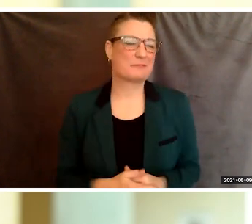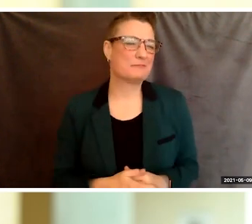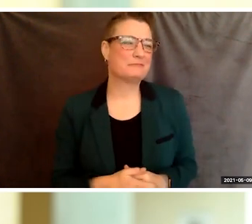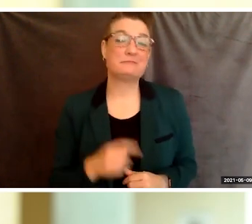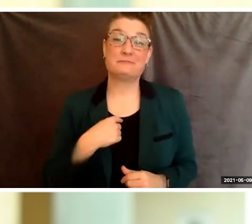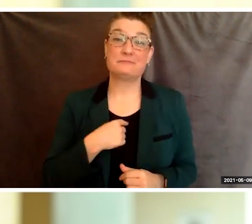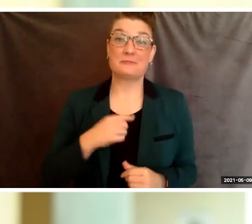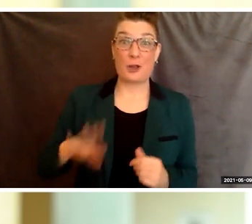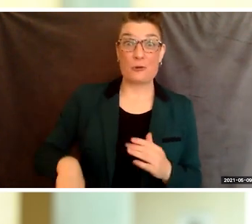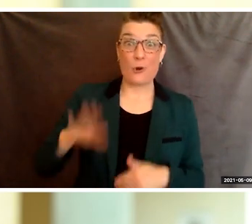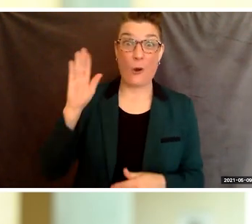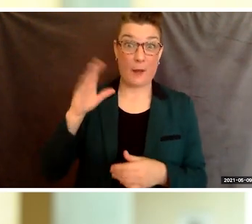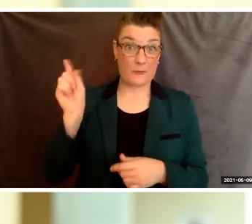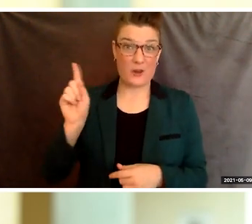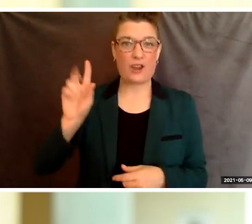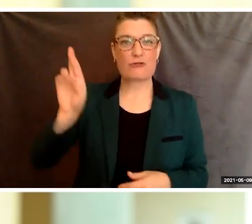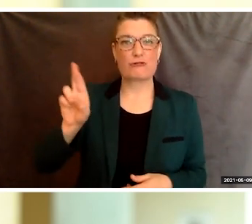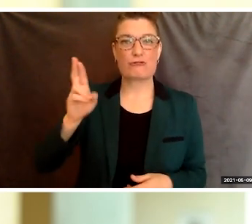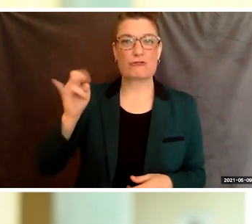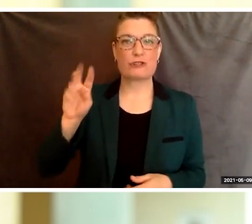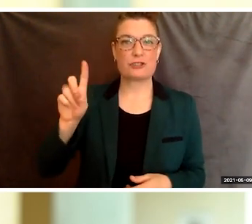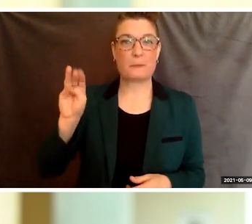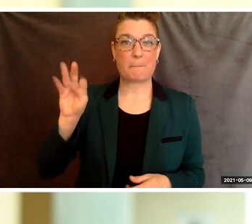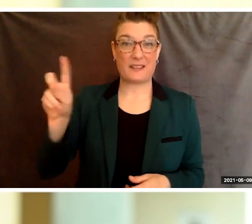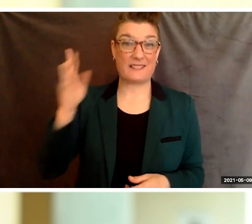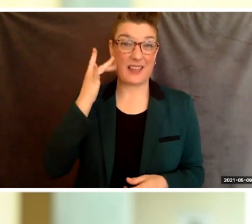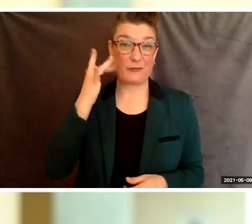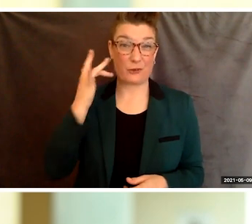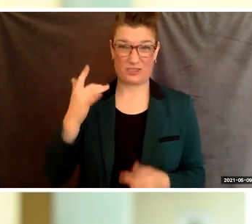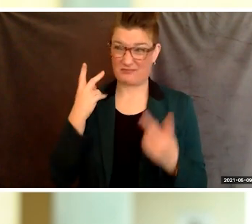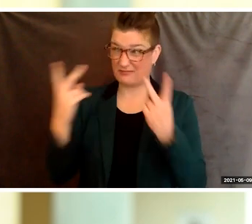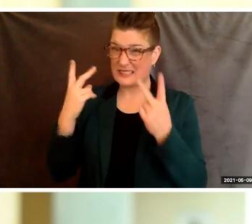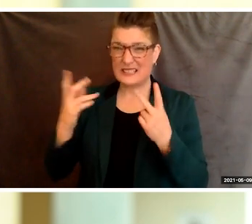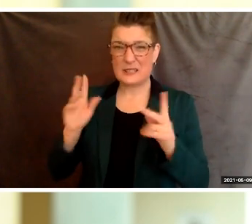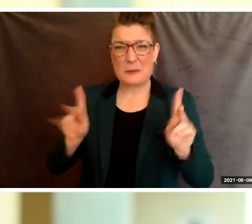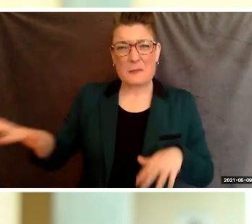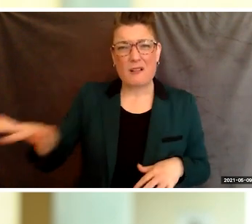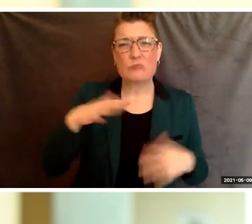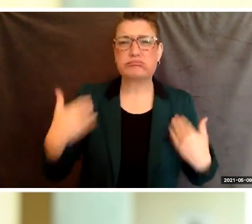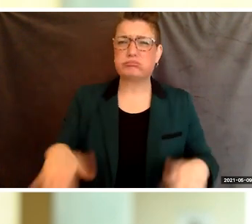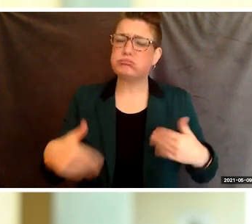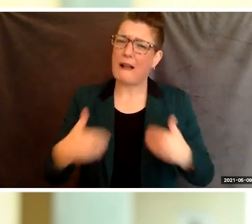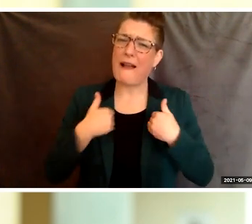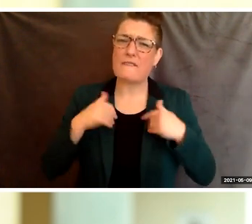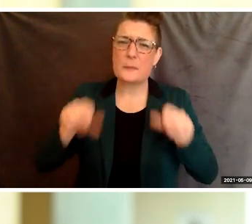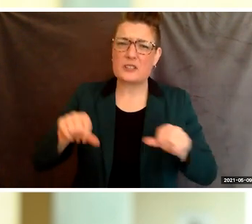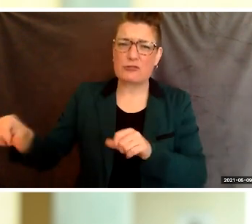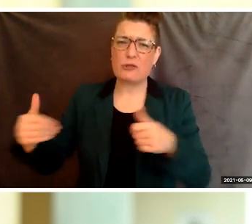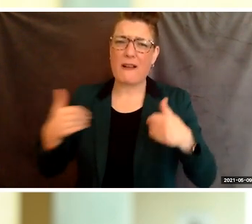and I see the potential of the people in my community. I want to see more black and brown students graduating from college.